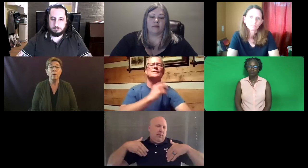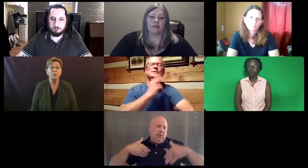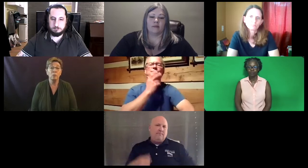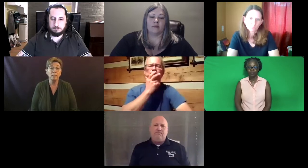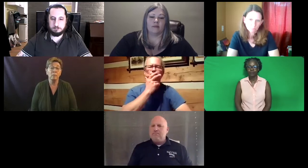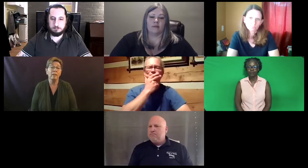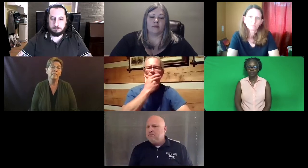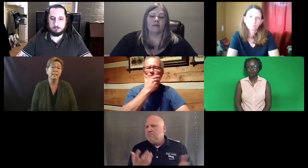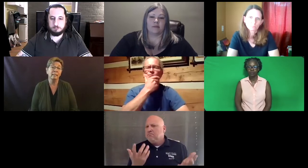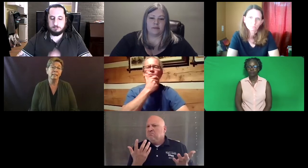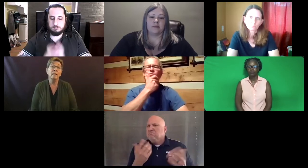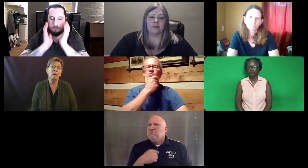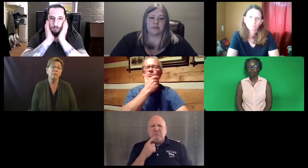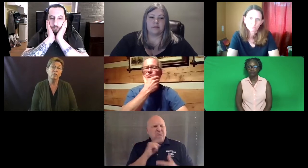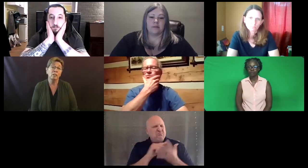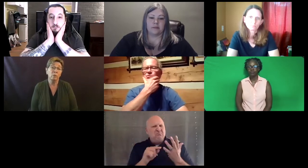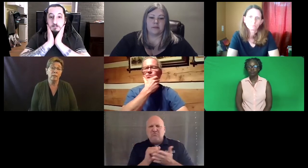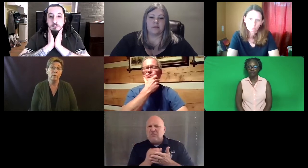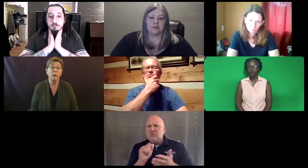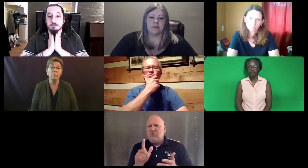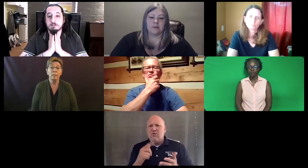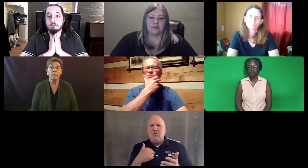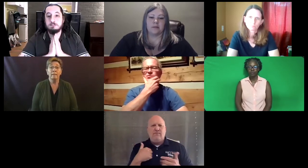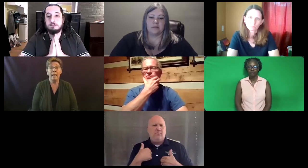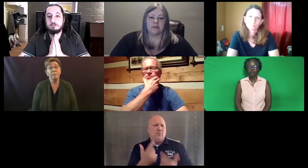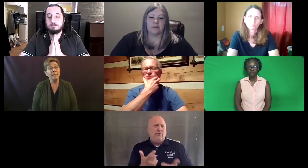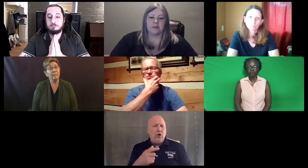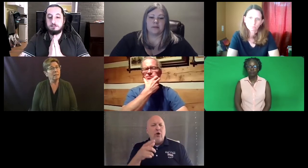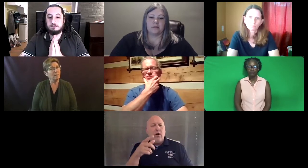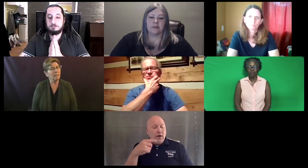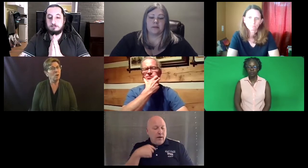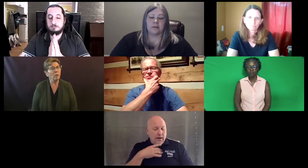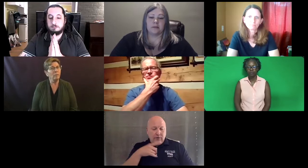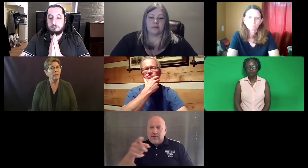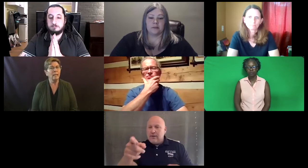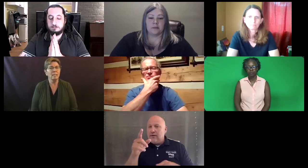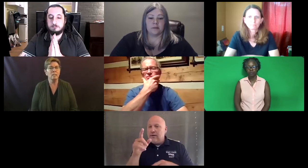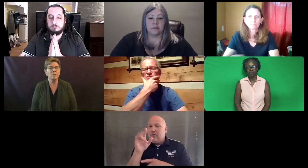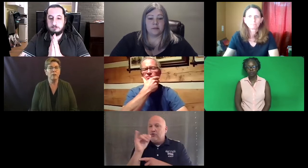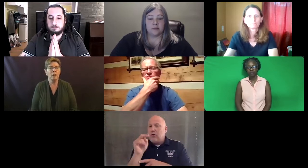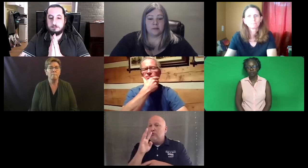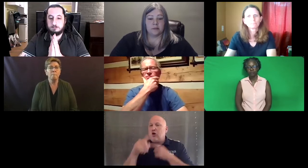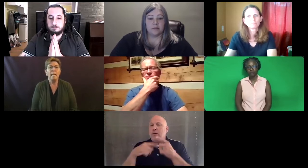to us and we haven't had any conversation with them around that. But that's -- that's all we have recognized thus far.